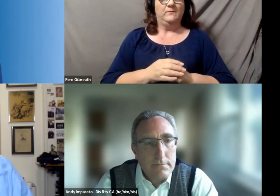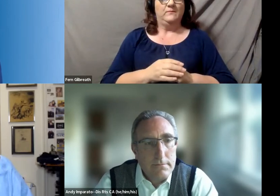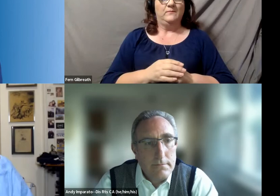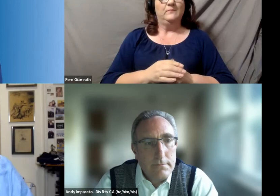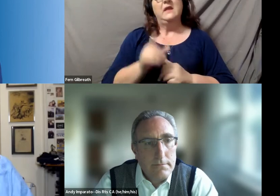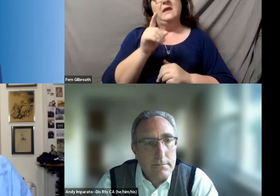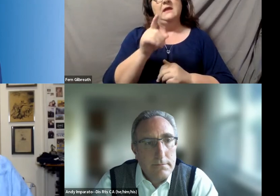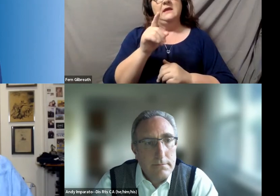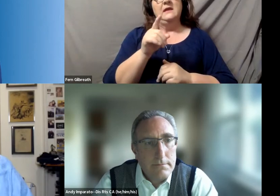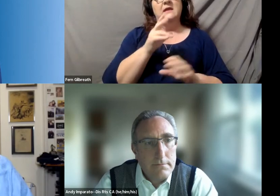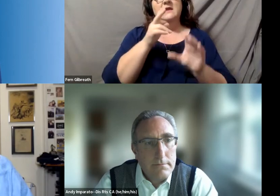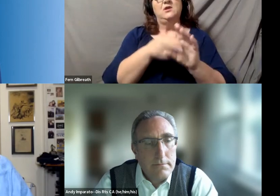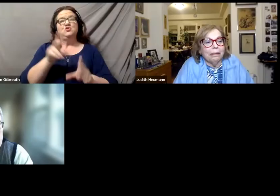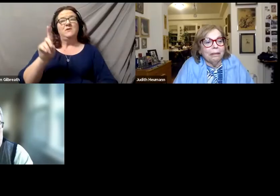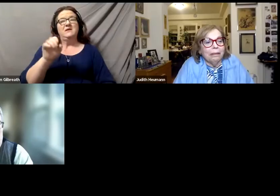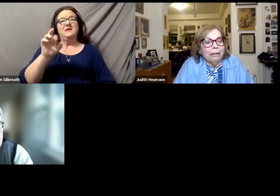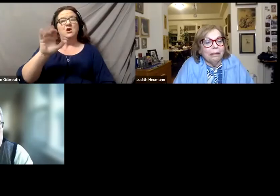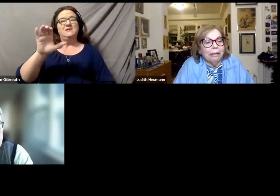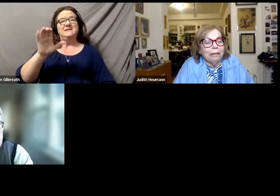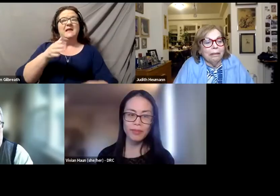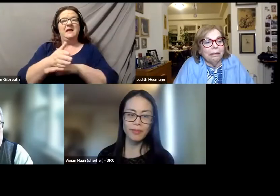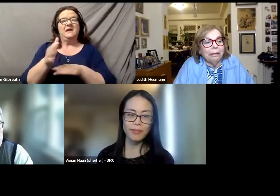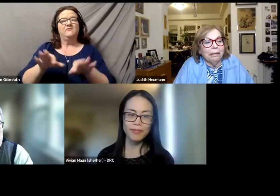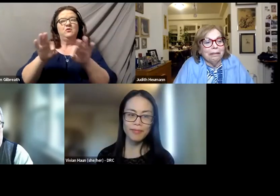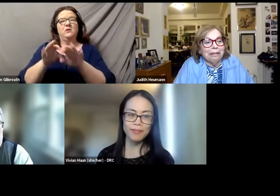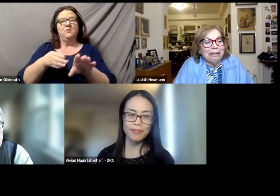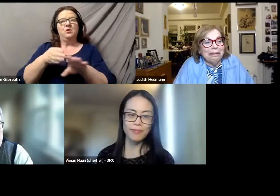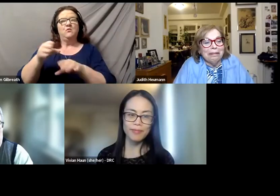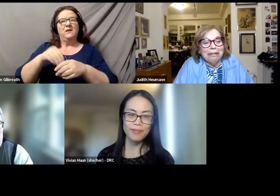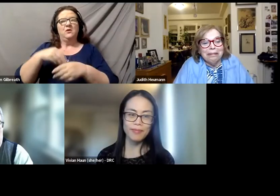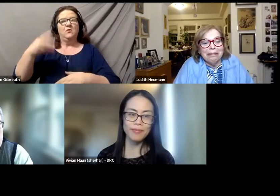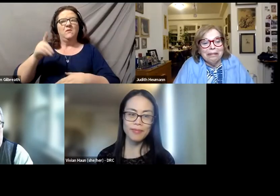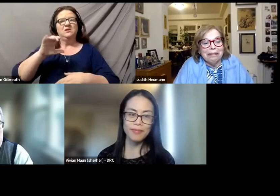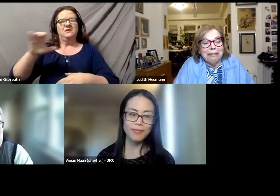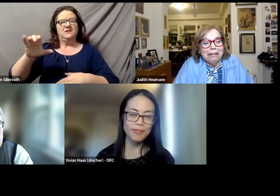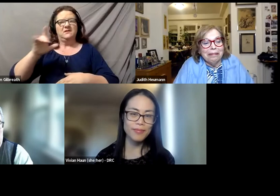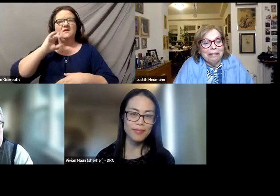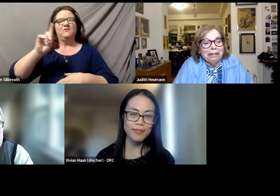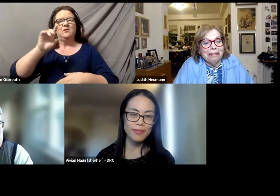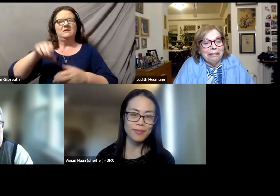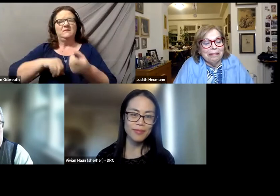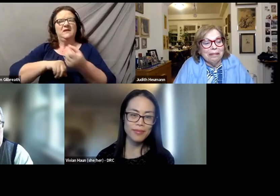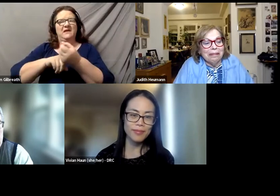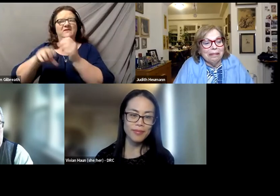He joined DRC after an important career in Washington, D.C. in disability advocacy and policy.